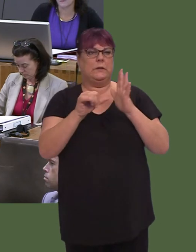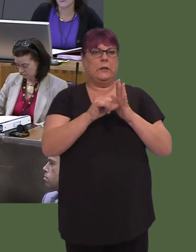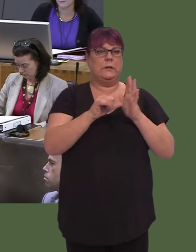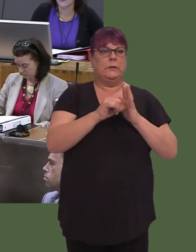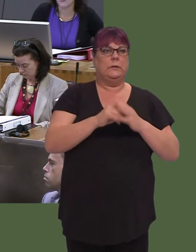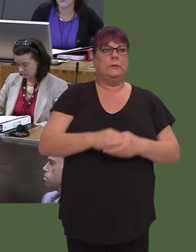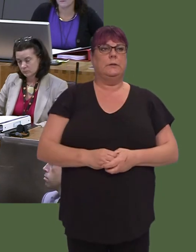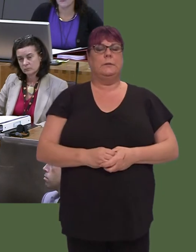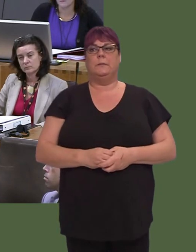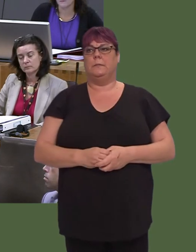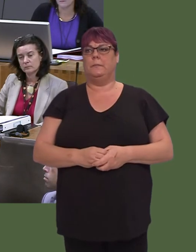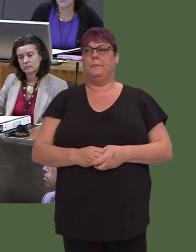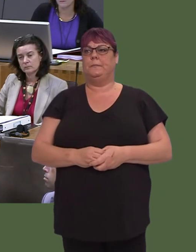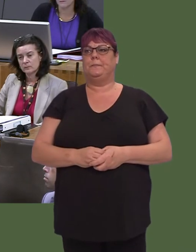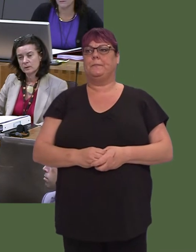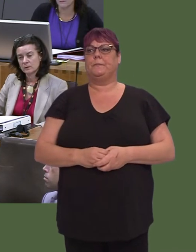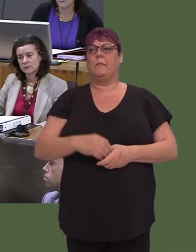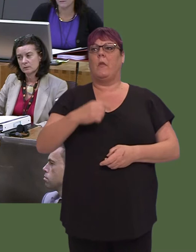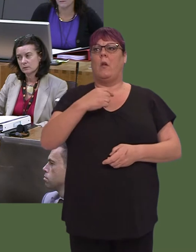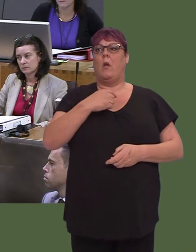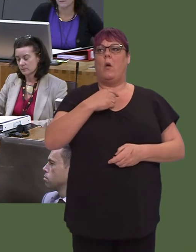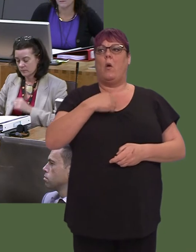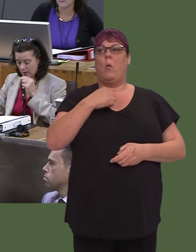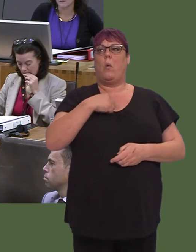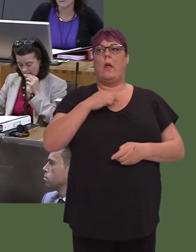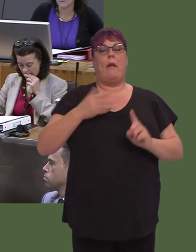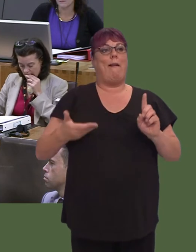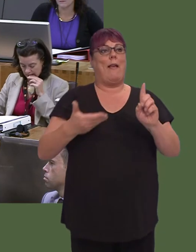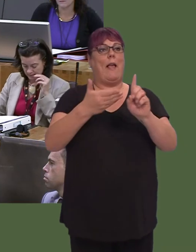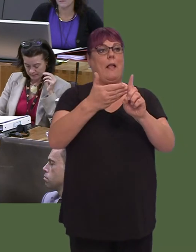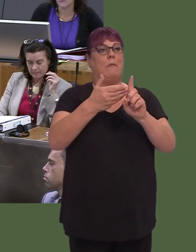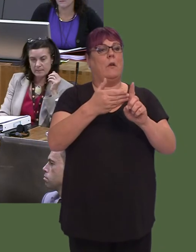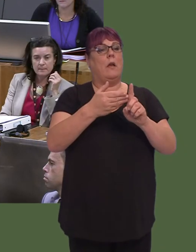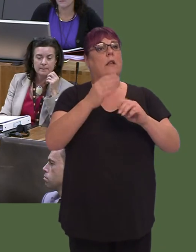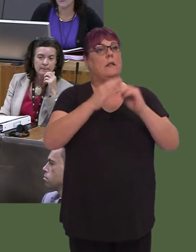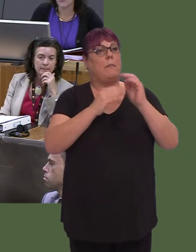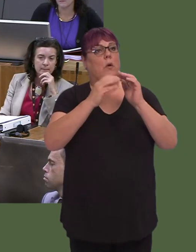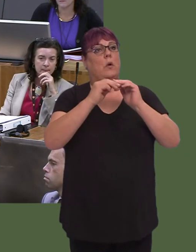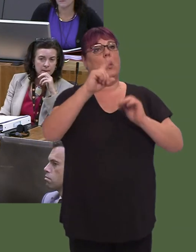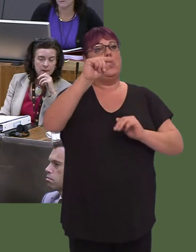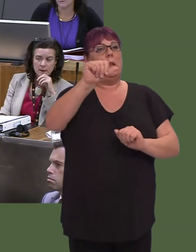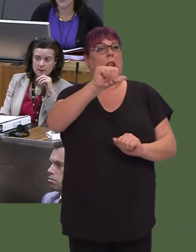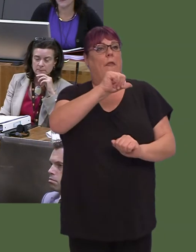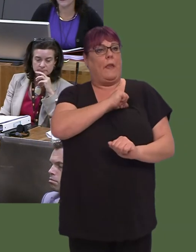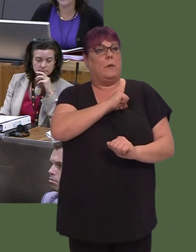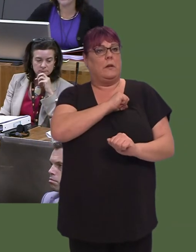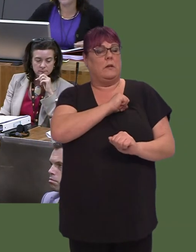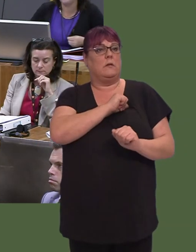Well, of course, we are on target to deliver 20,000 affordable homes by the end of this Assembly term, which will make a significant contribution. Janet Finch-Saunders AM: 6.